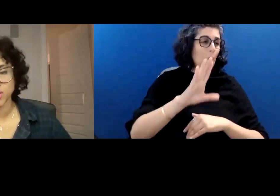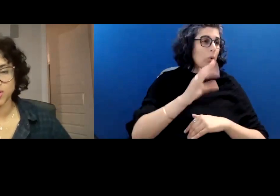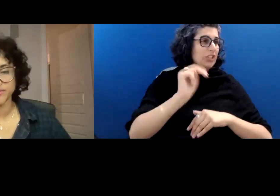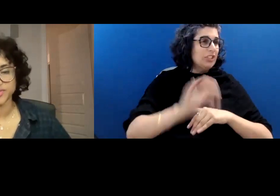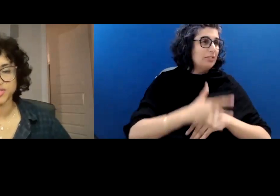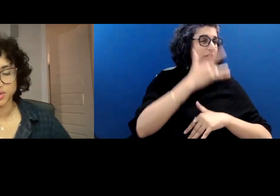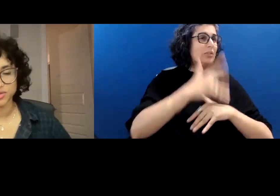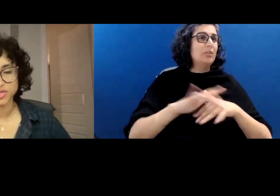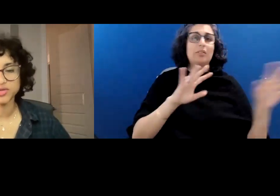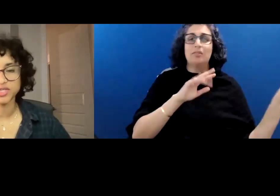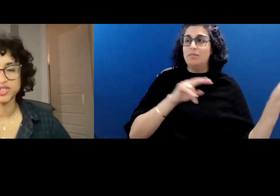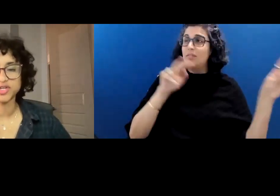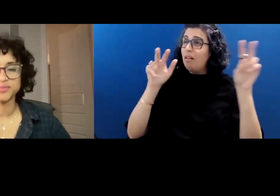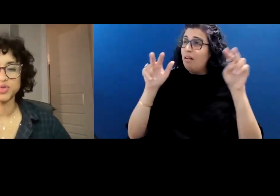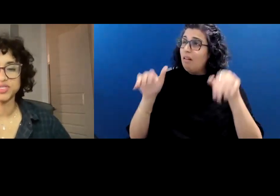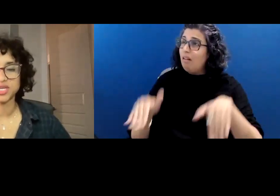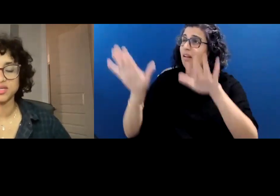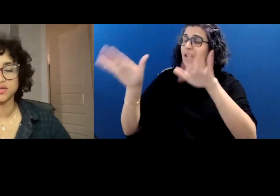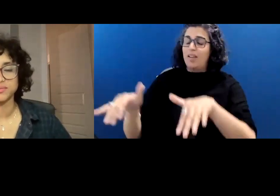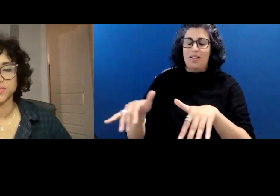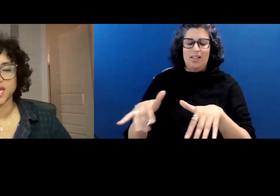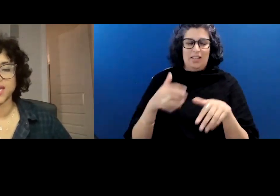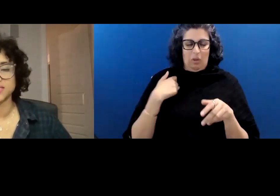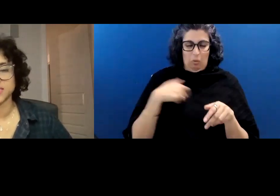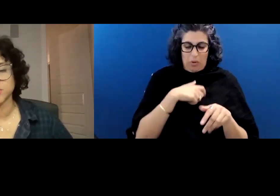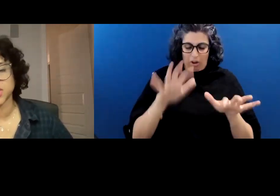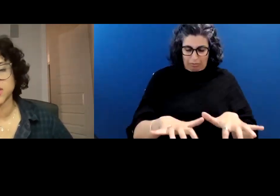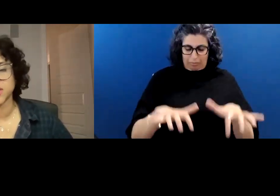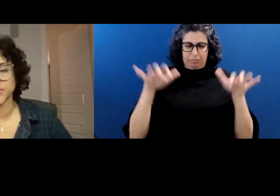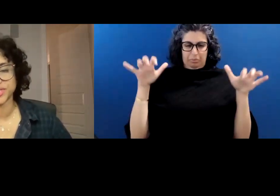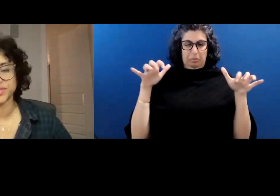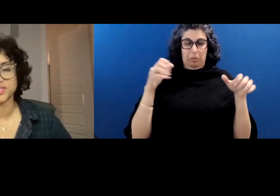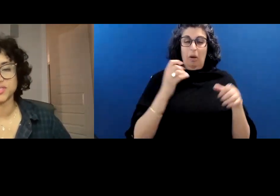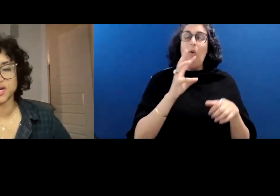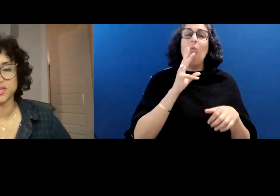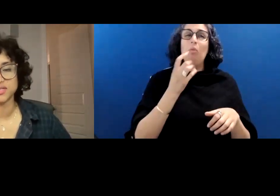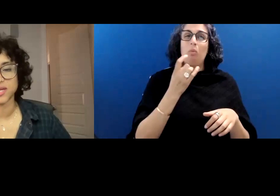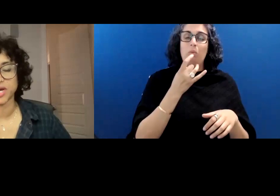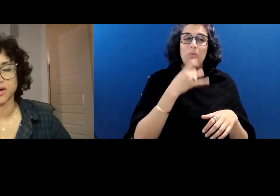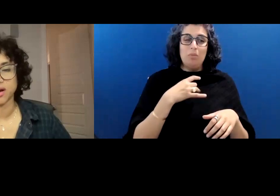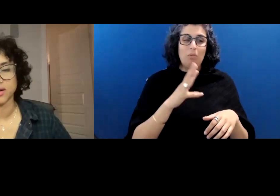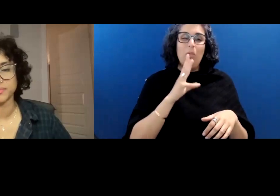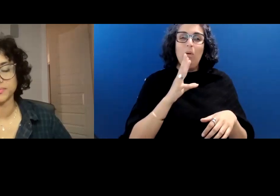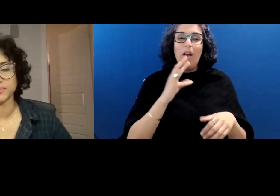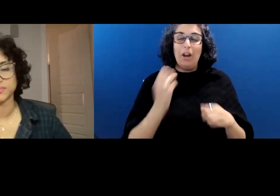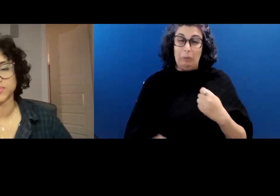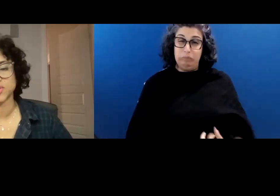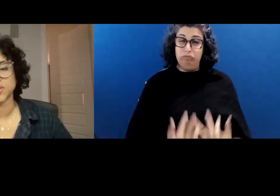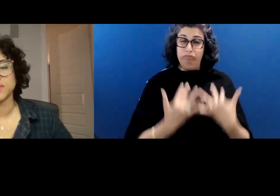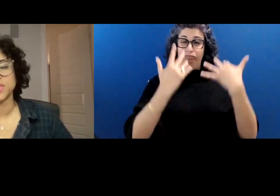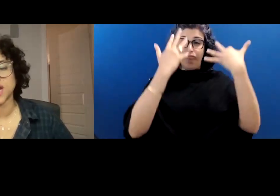row of the soak zone and shamu stadium and sibling grins, tugs at my arm.